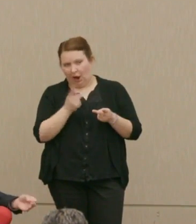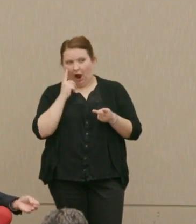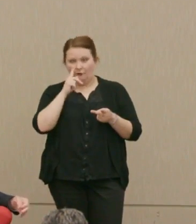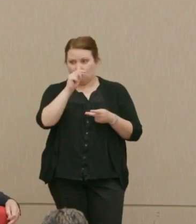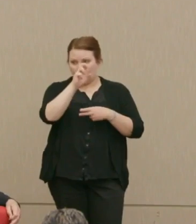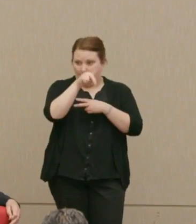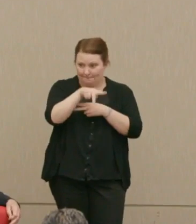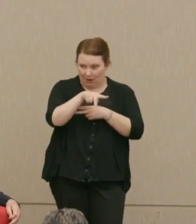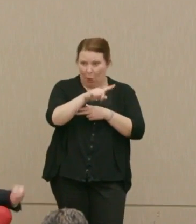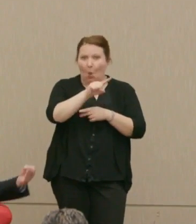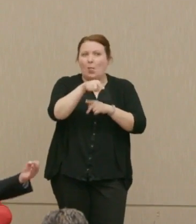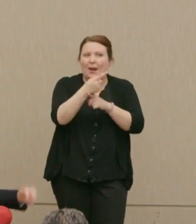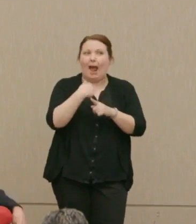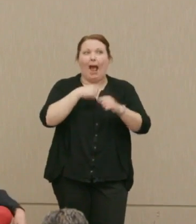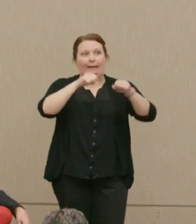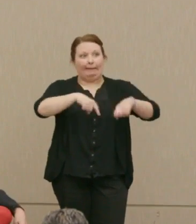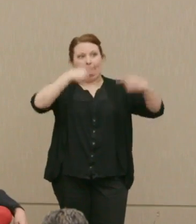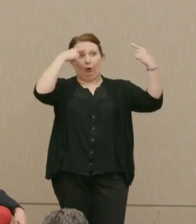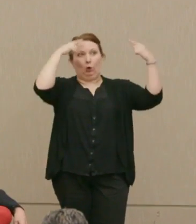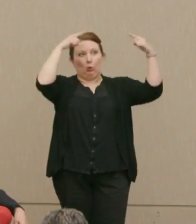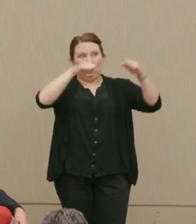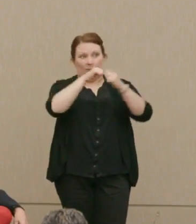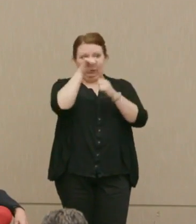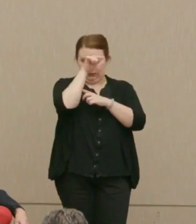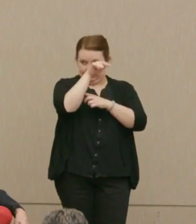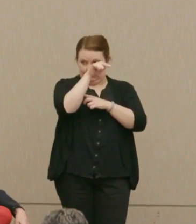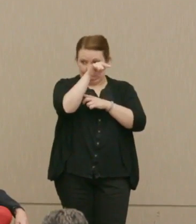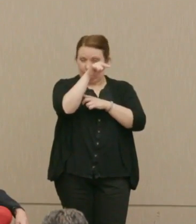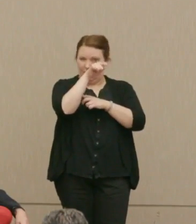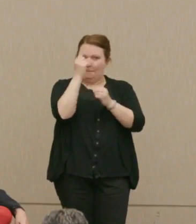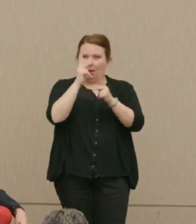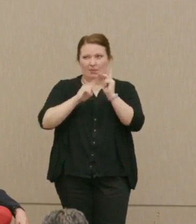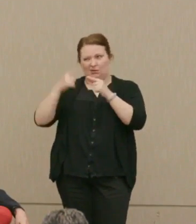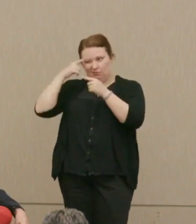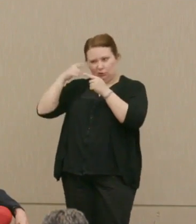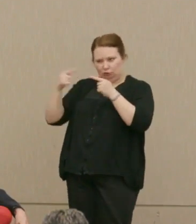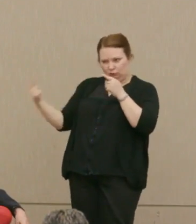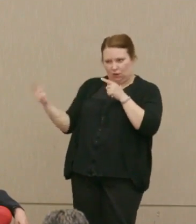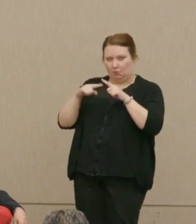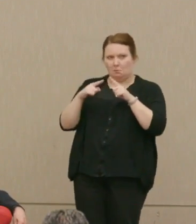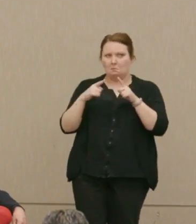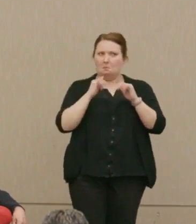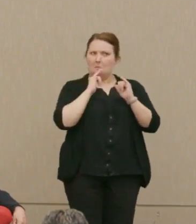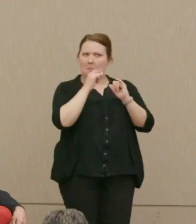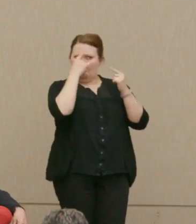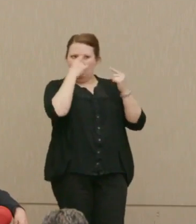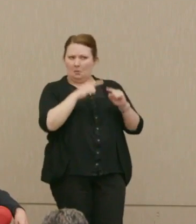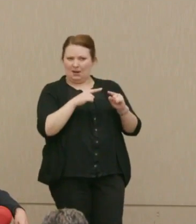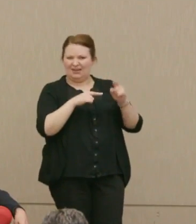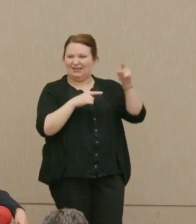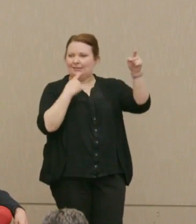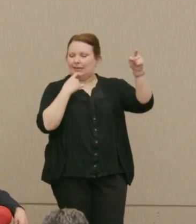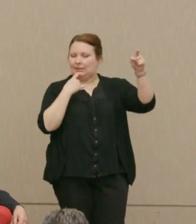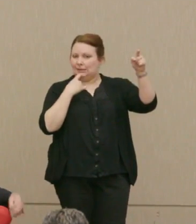one that I can agree with actually, and where a lot of people don't, is when he says, "Why